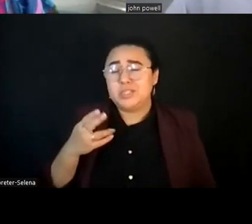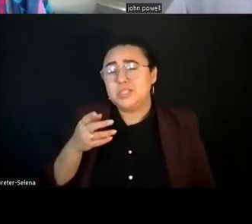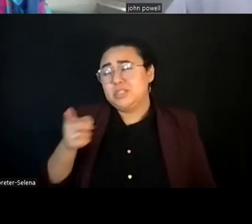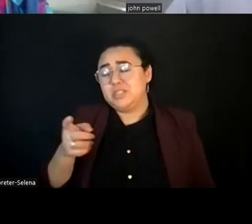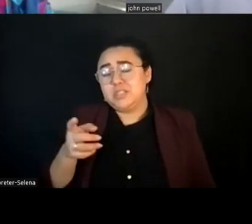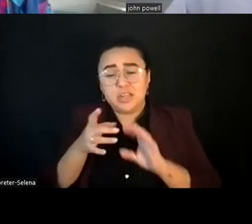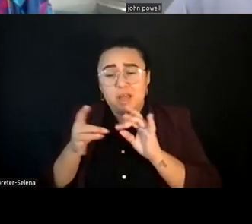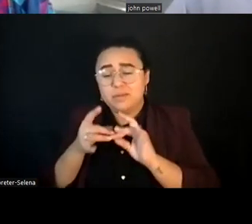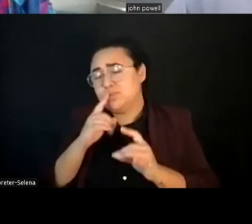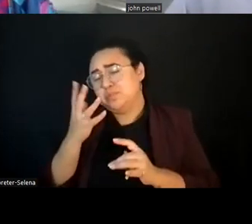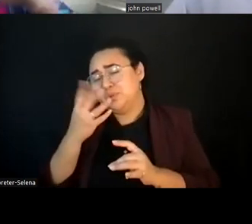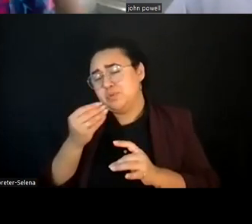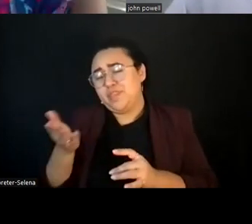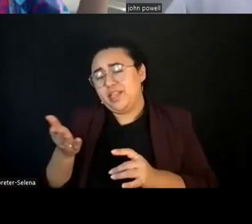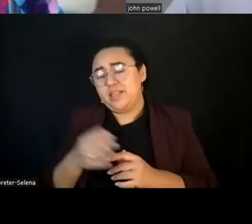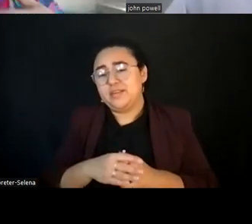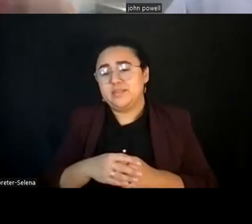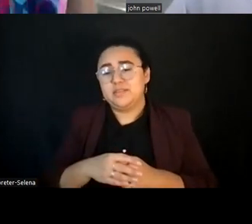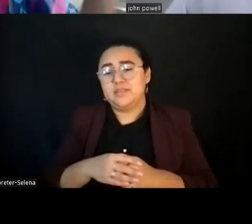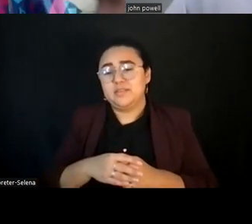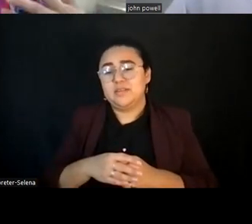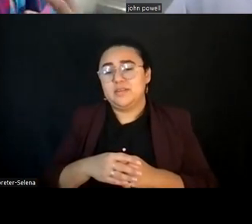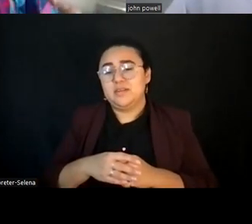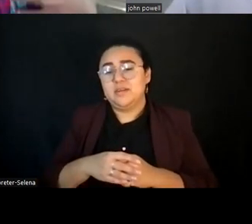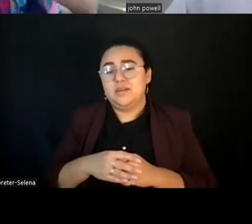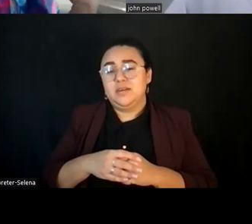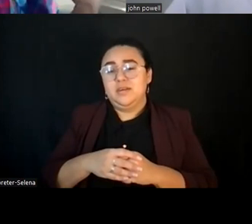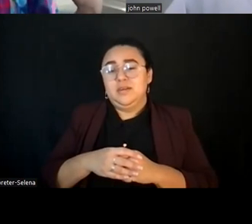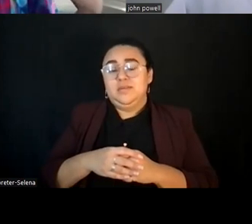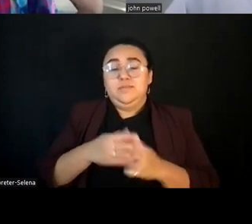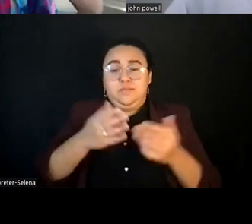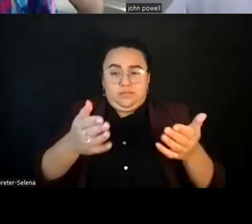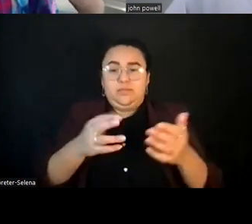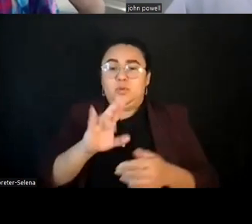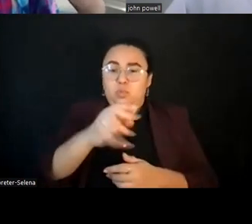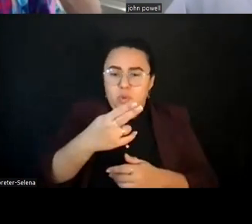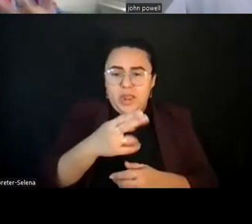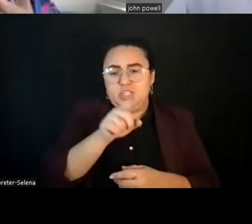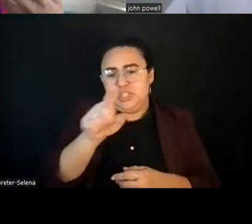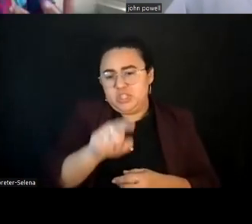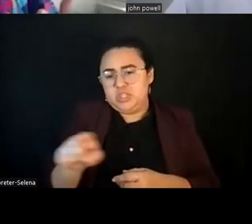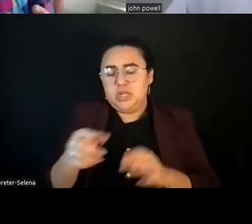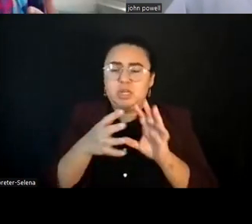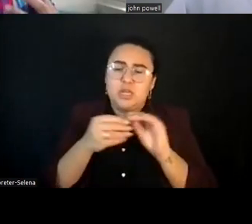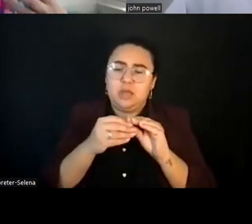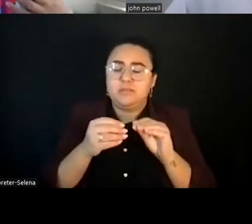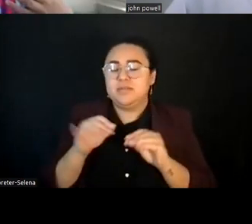And so given the rich things that you've all brought up and and the lingering questions.